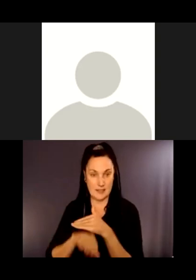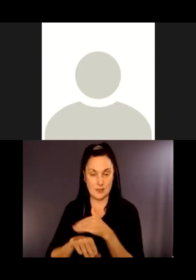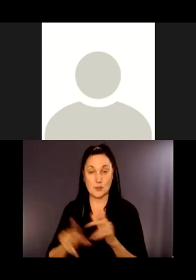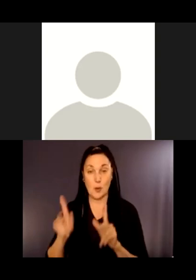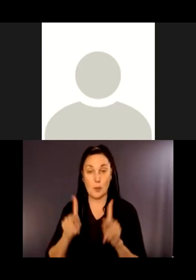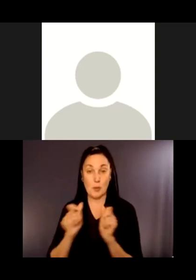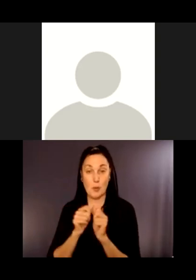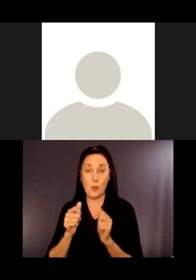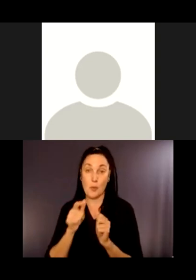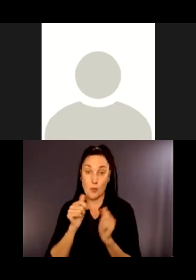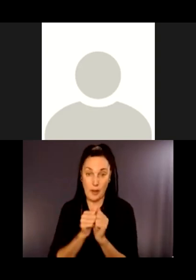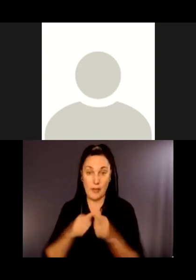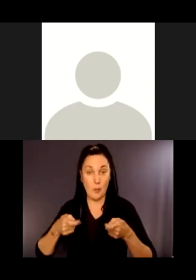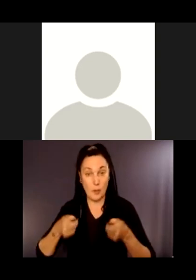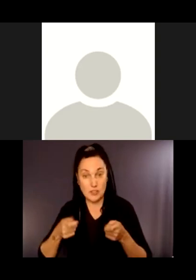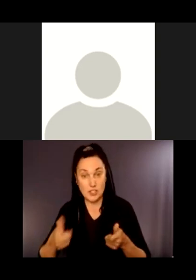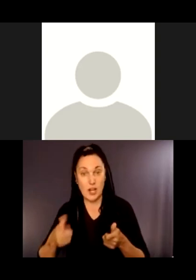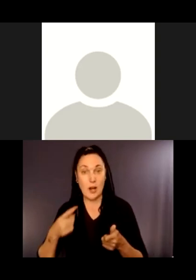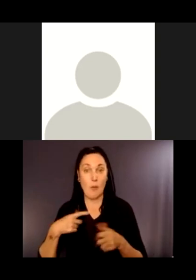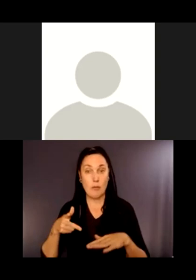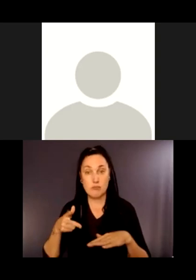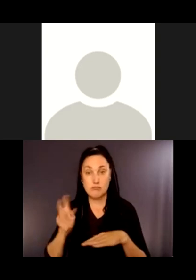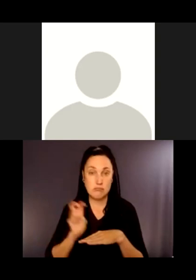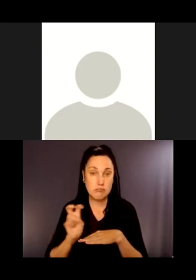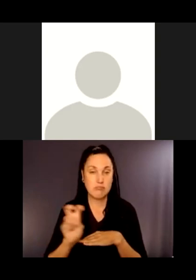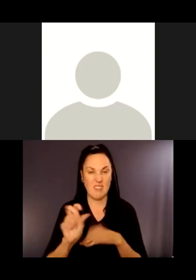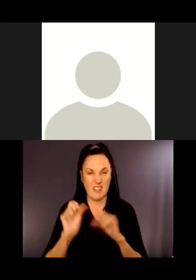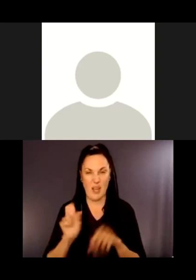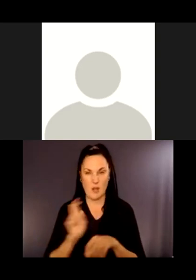So we can consider also adding one or two more benches in the restored work area.